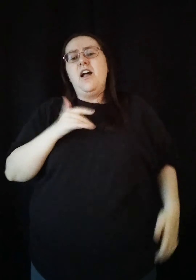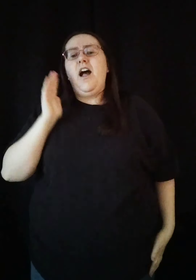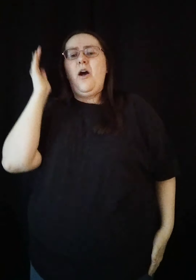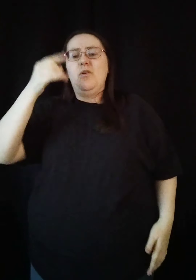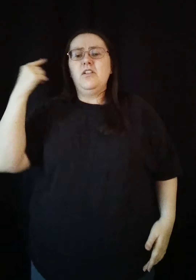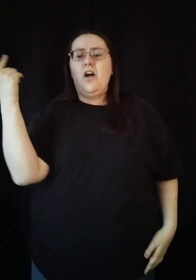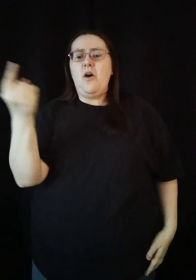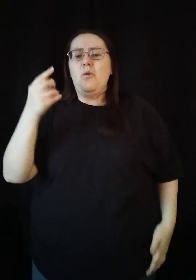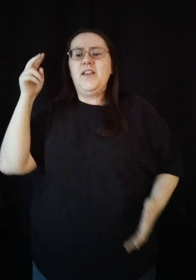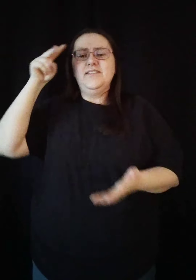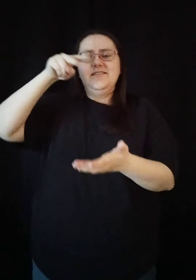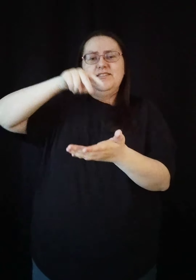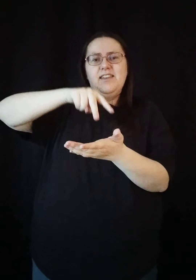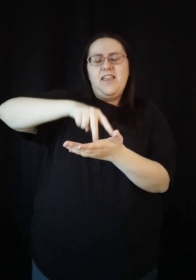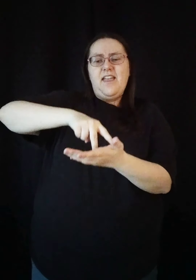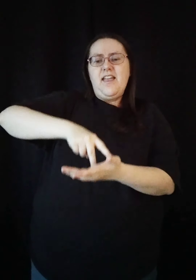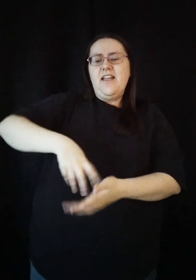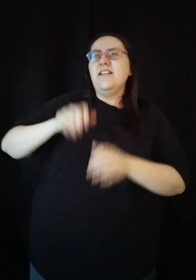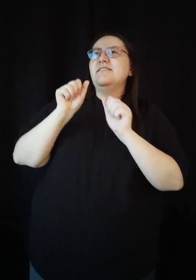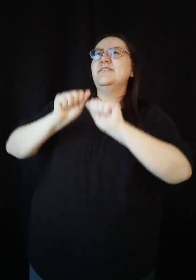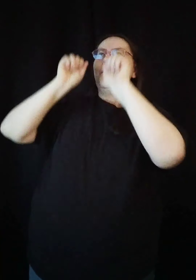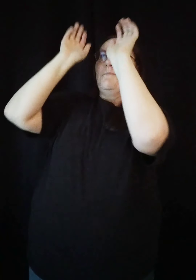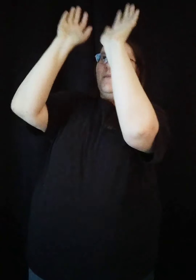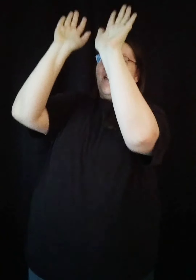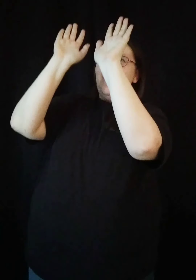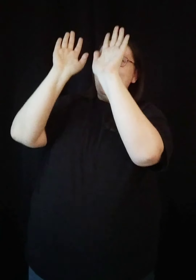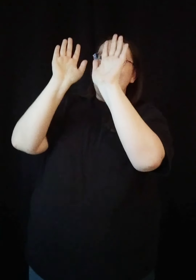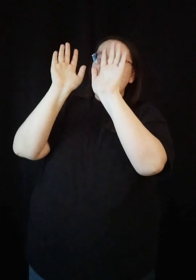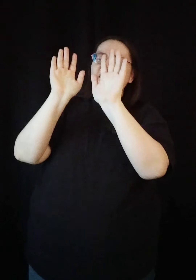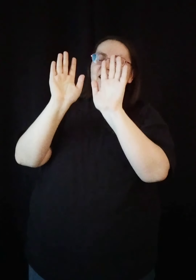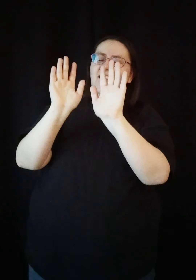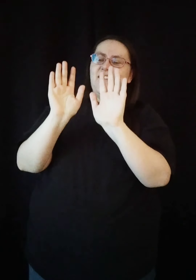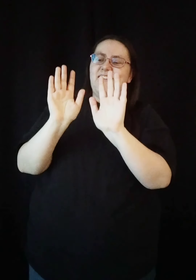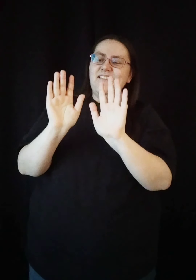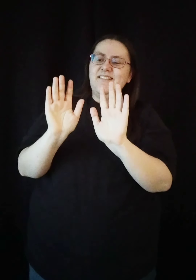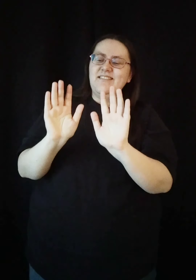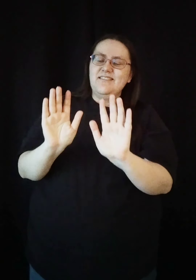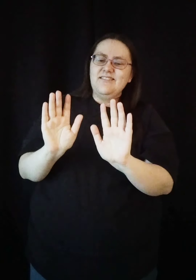So I will always stand amazed